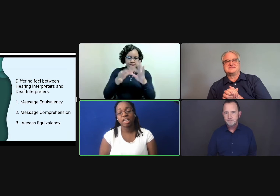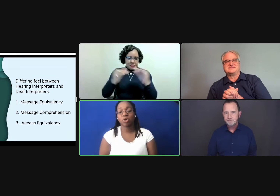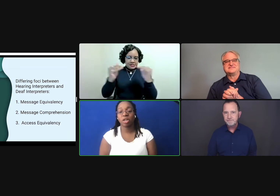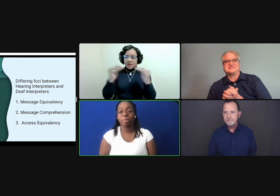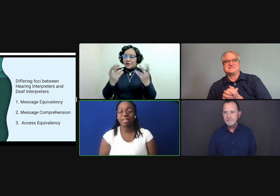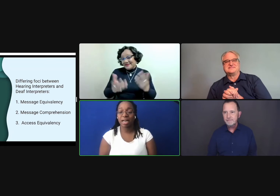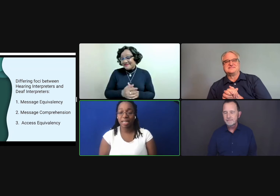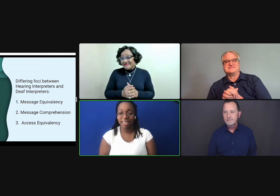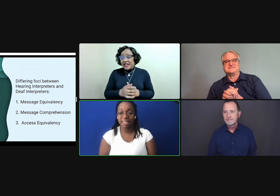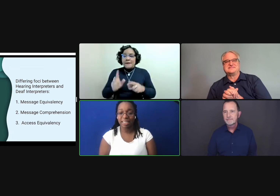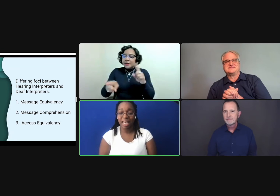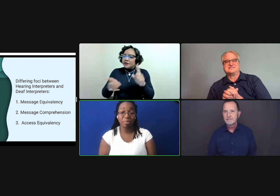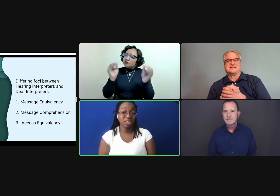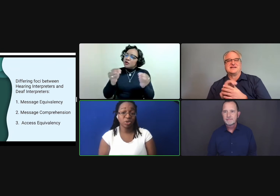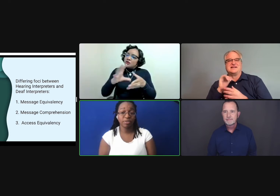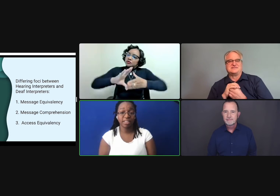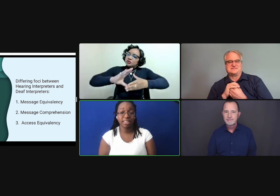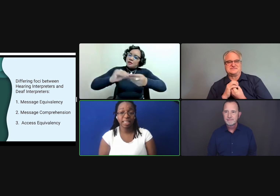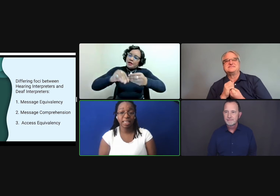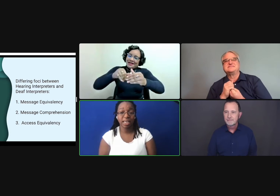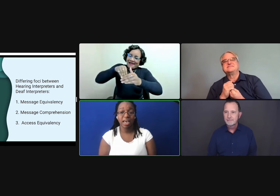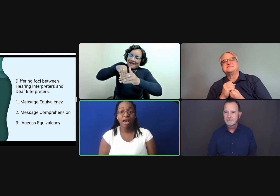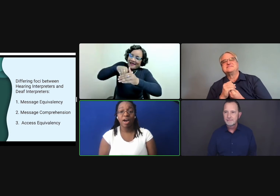It's all about content and message equivalency.